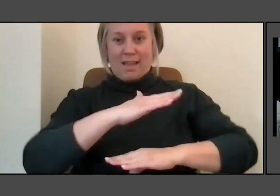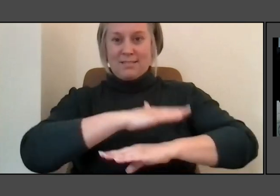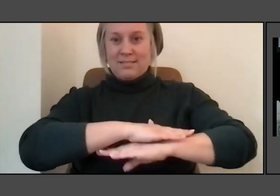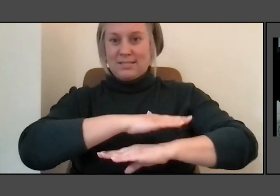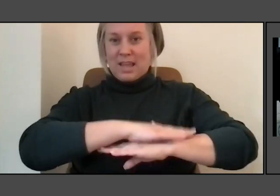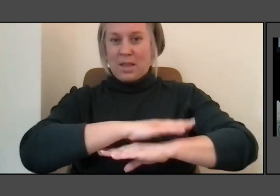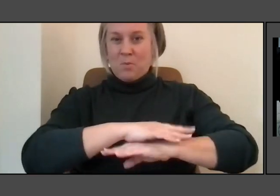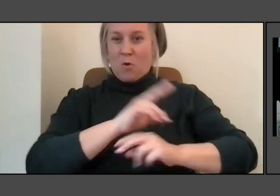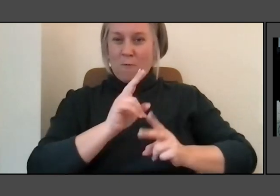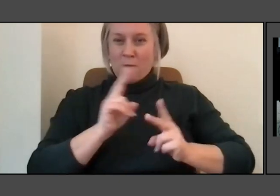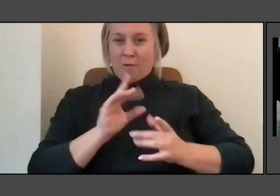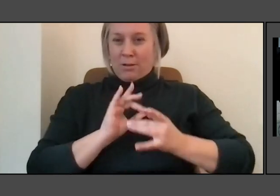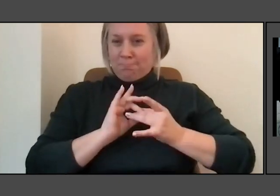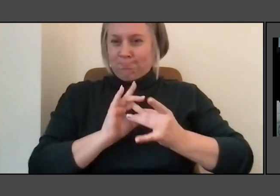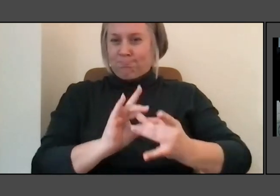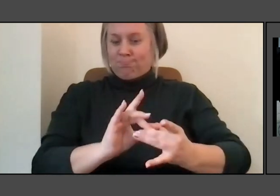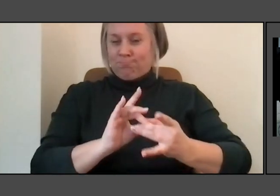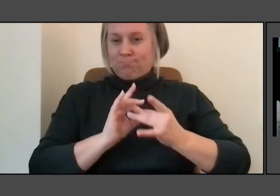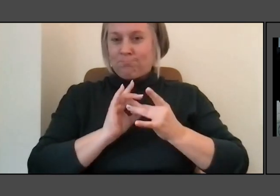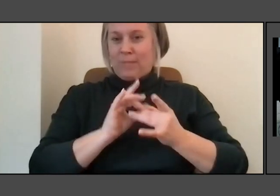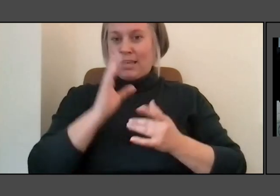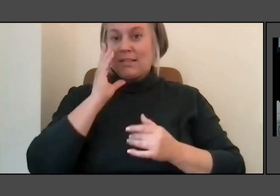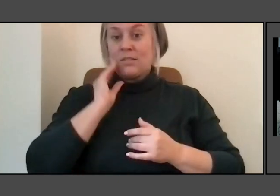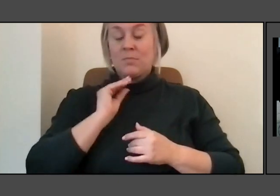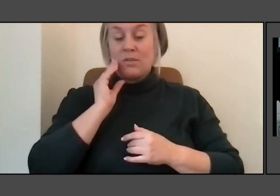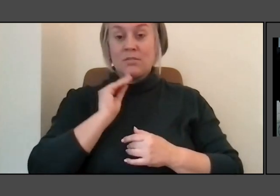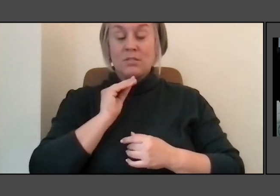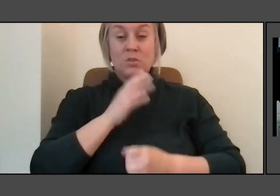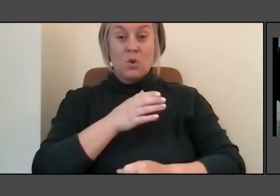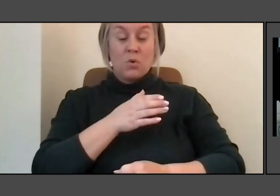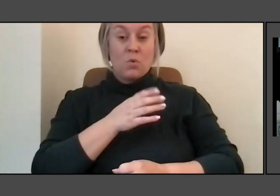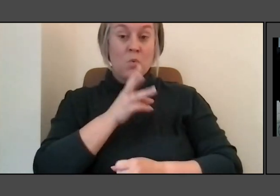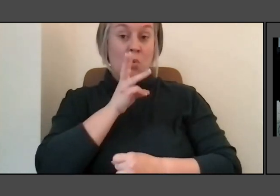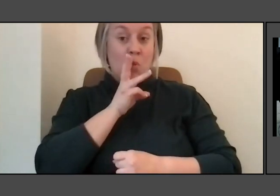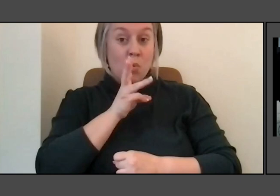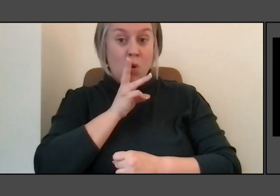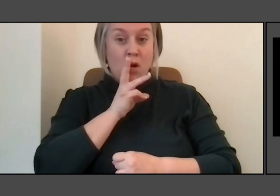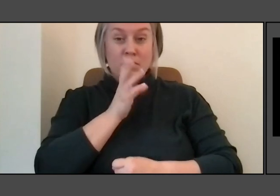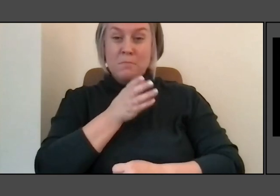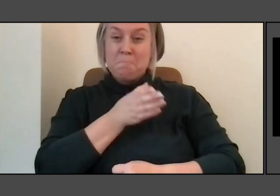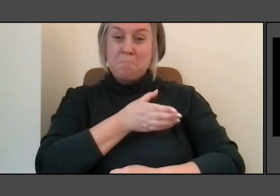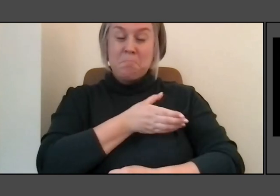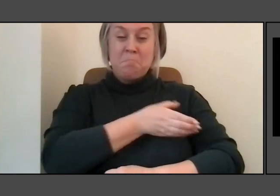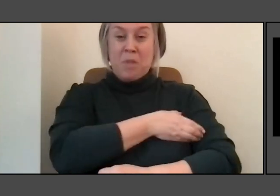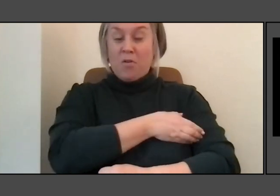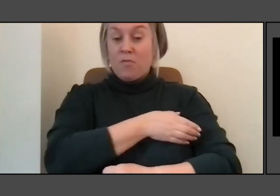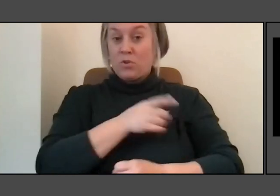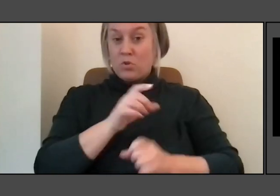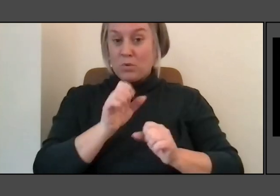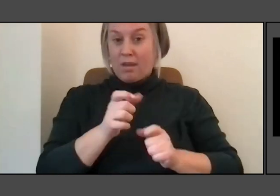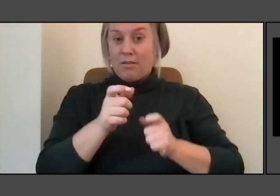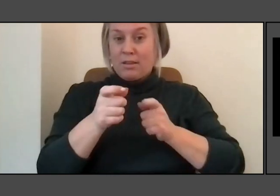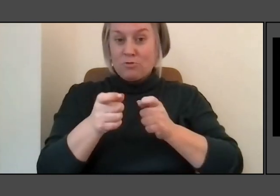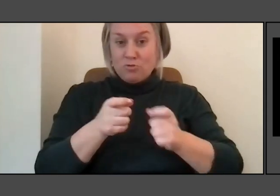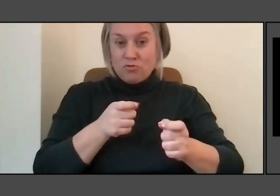And the power of water. When you control it to the point where as it turns the edge and flows